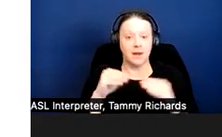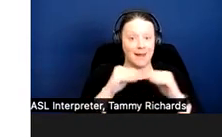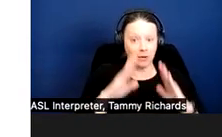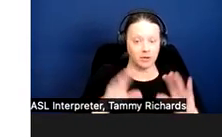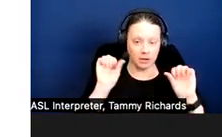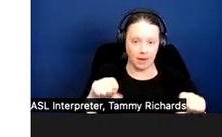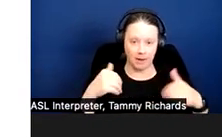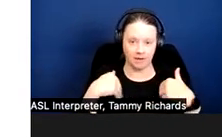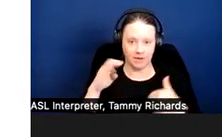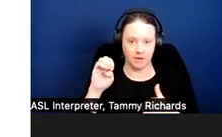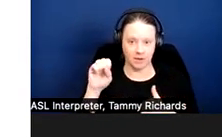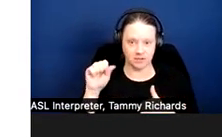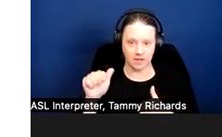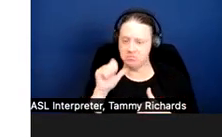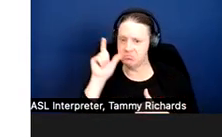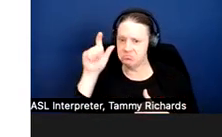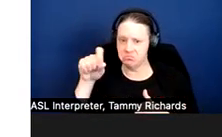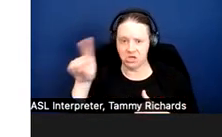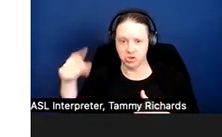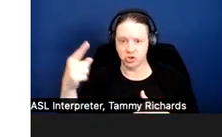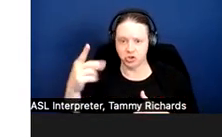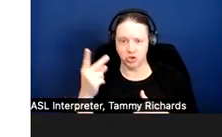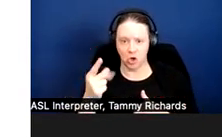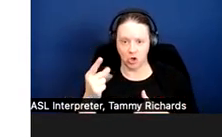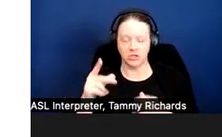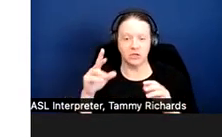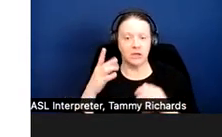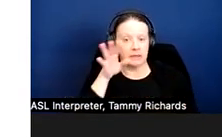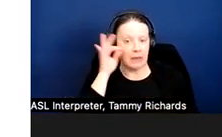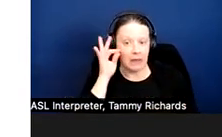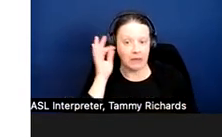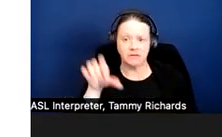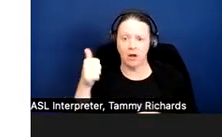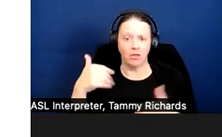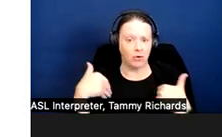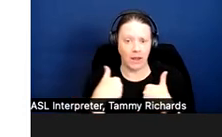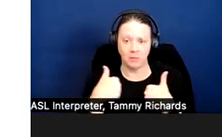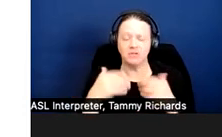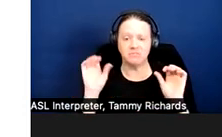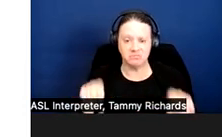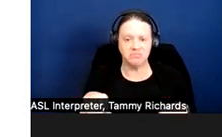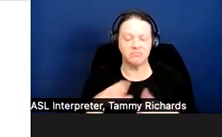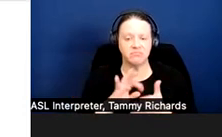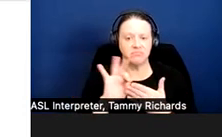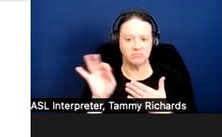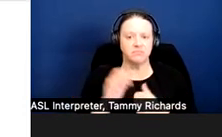And it doesn't have to be just dogs. Cats count; other domestic animals count. Next slide.